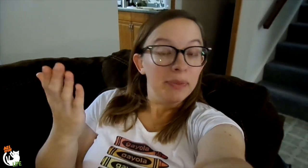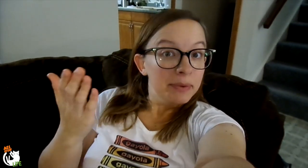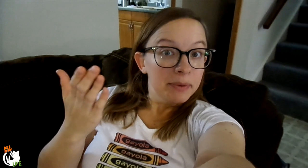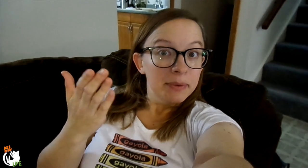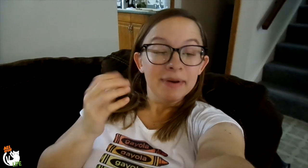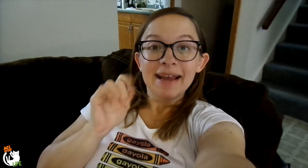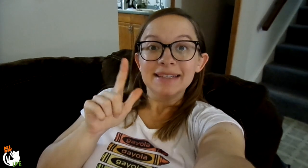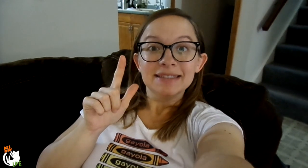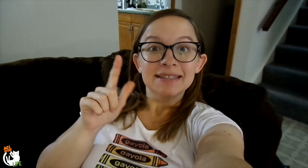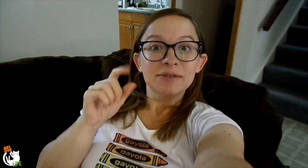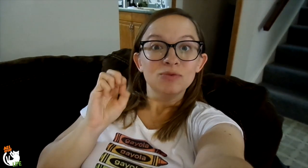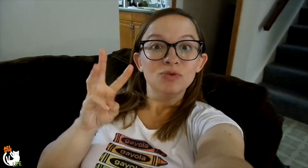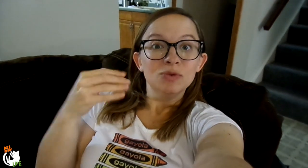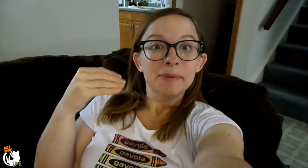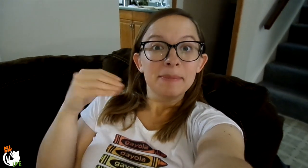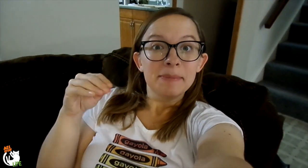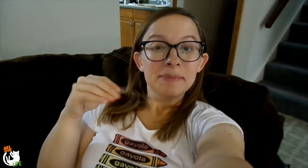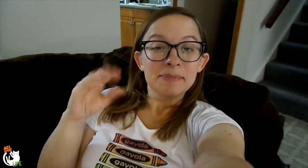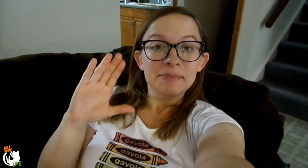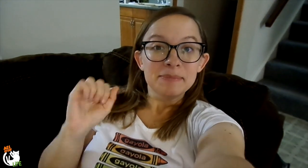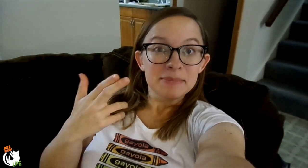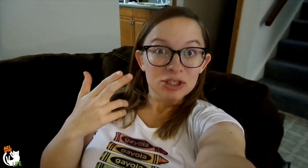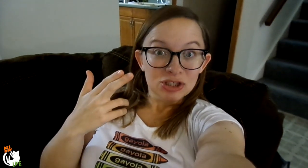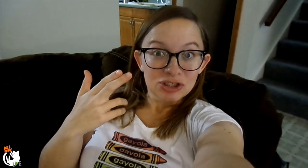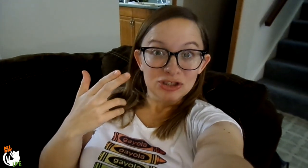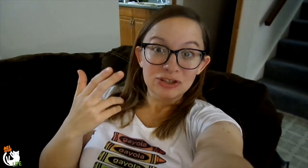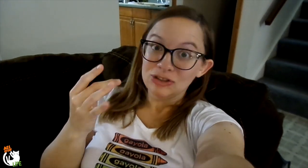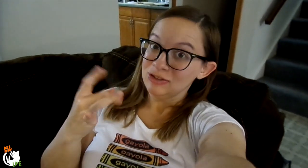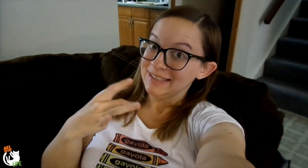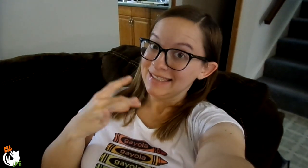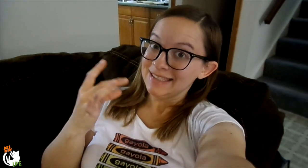If you want to support us, you can do so through our ASL Stew merch store.